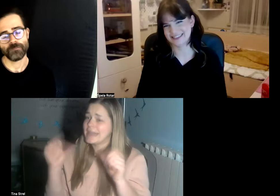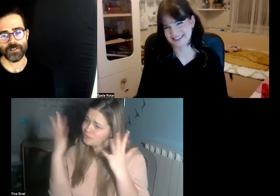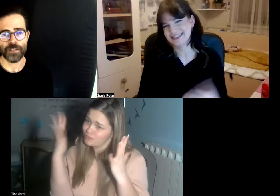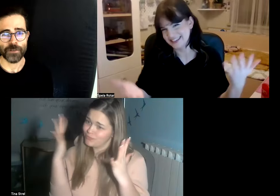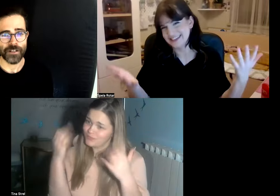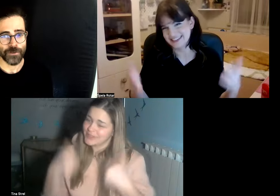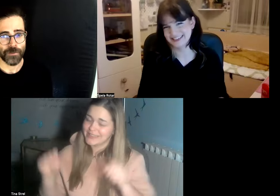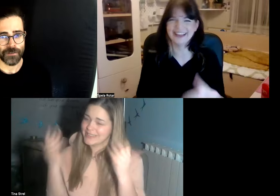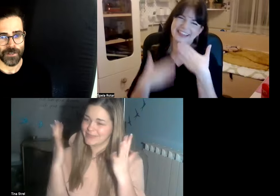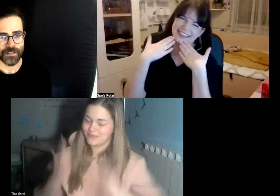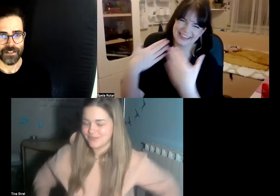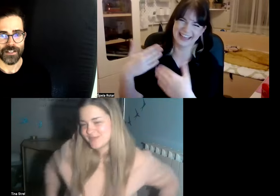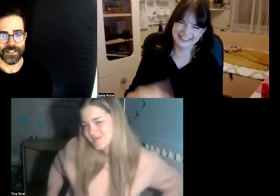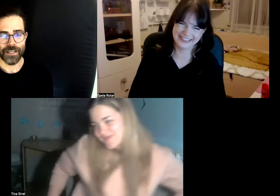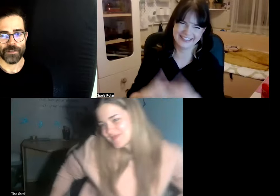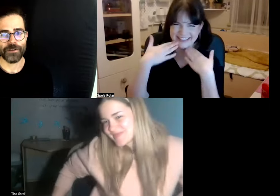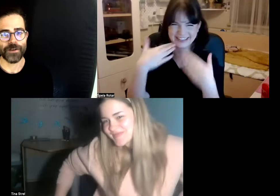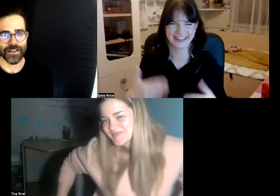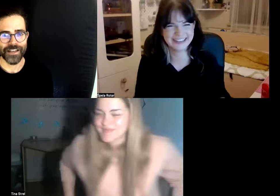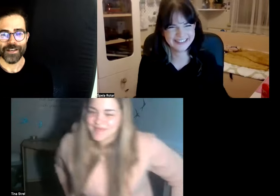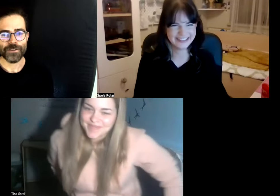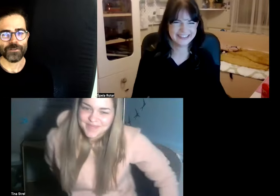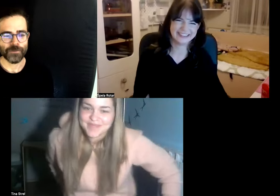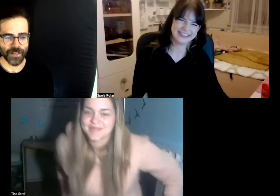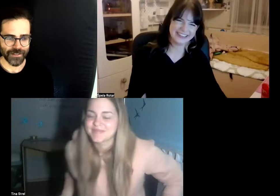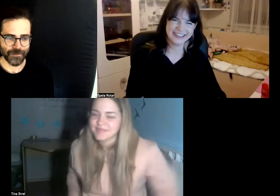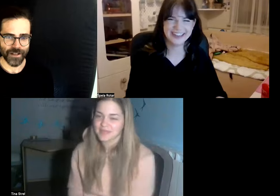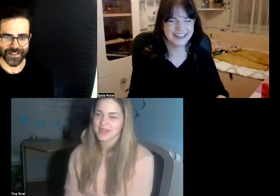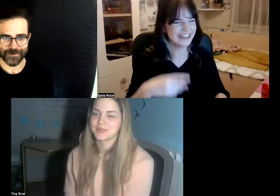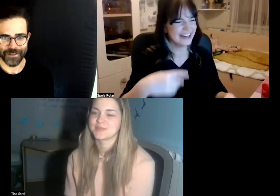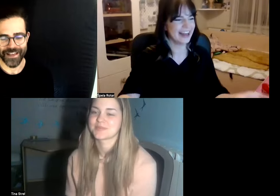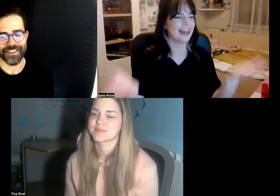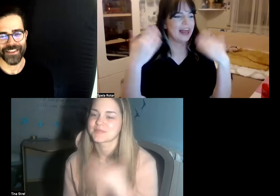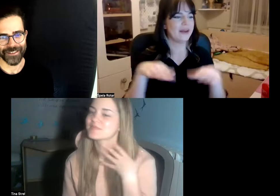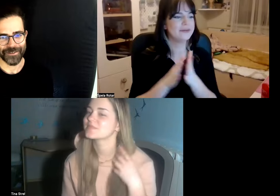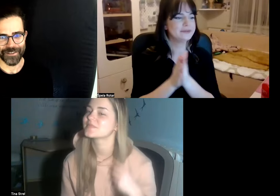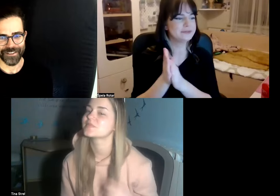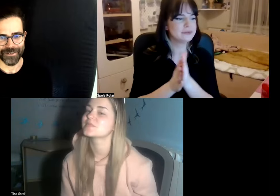I'm glad we're done you are better than me yeah but then you're doing great yeah thank thank